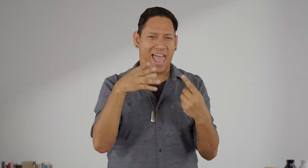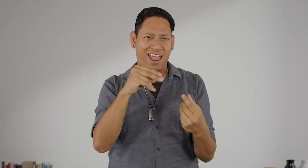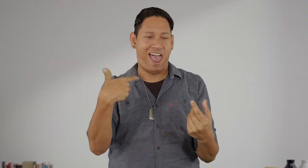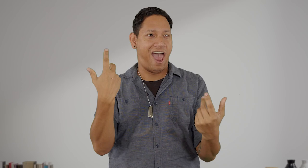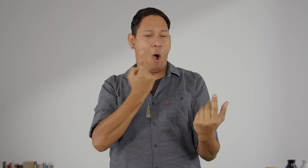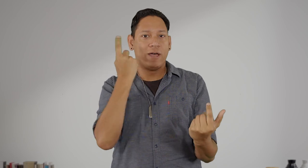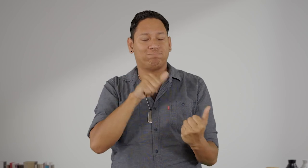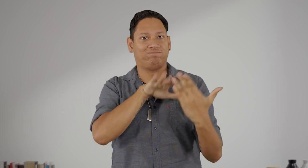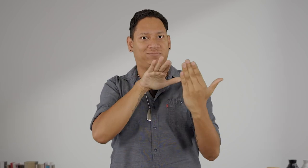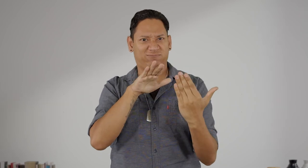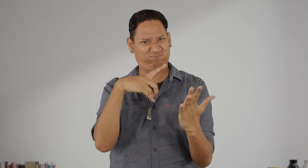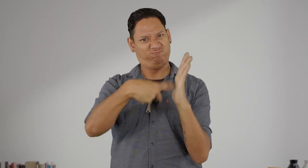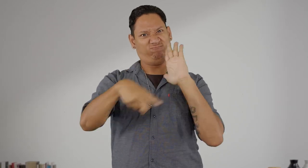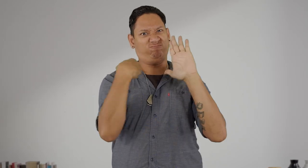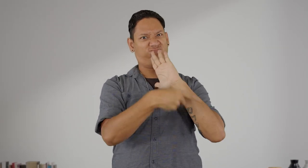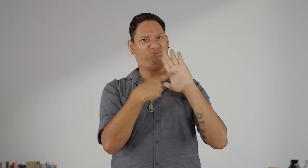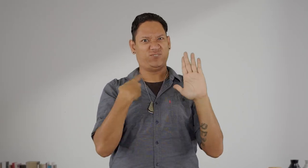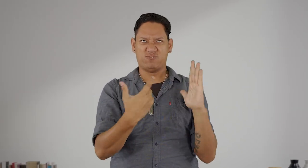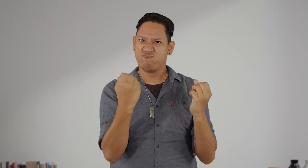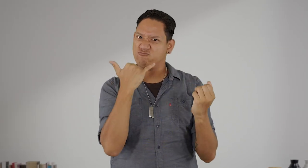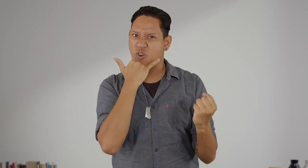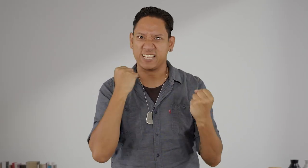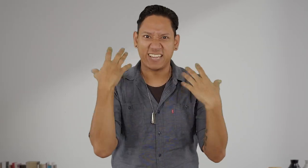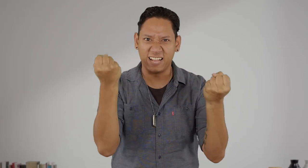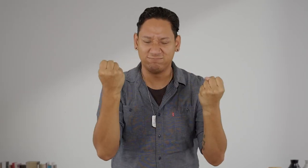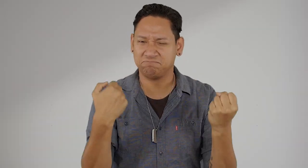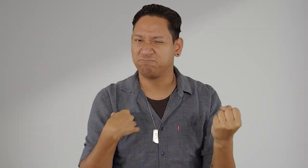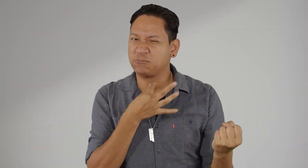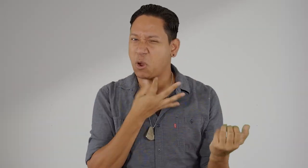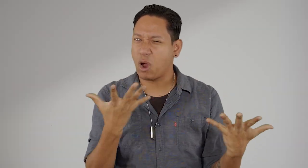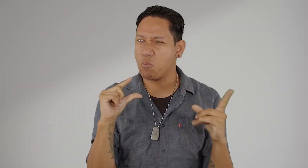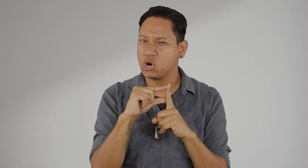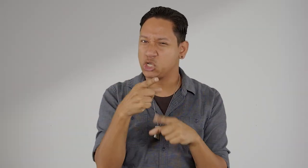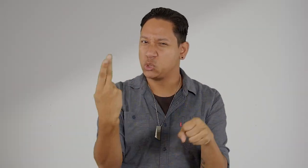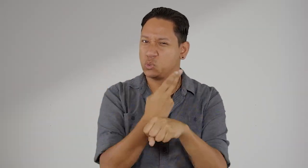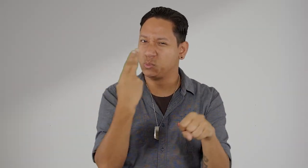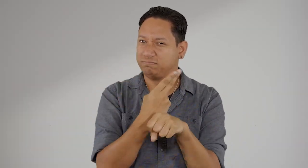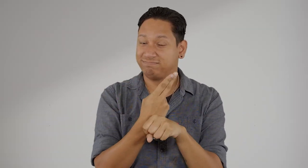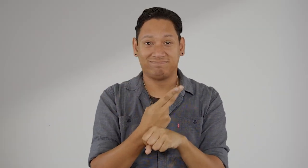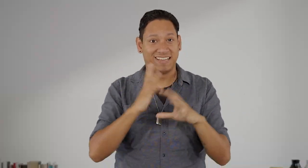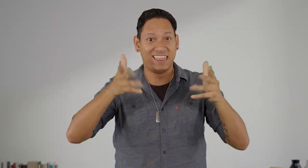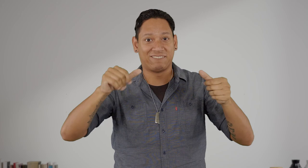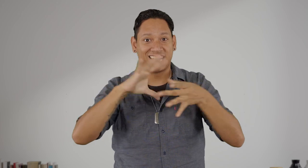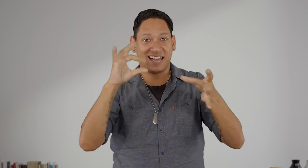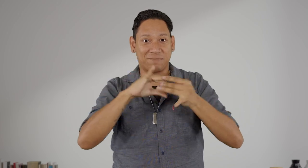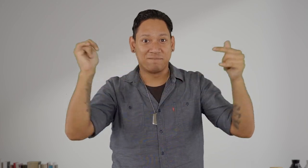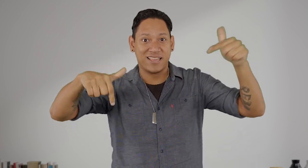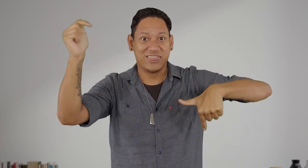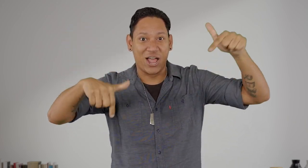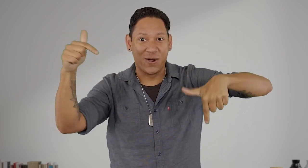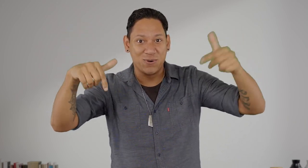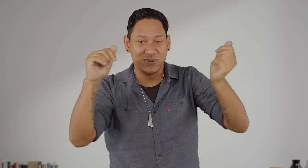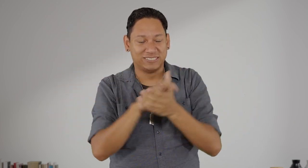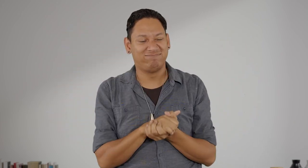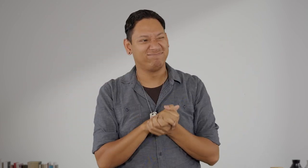What is the sign that you always get critiqued for? I’m curious what is your sign word. Leave in the comment below!